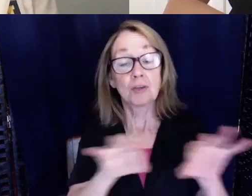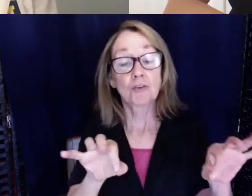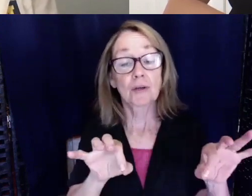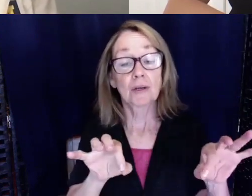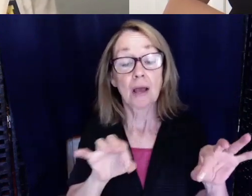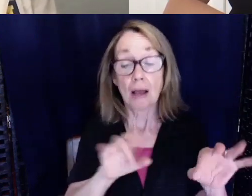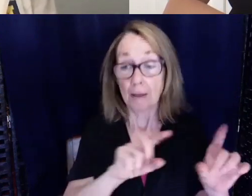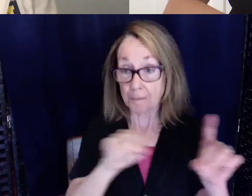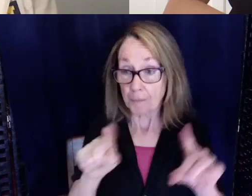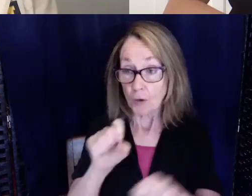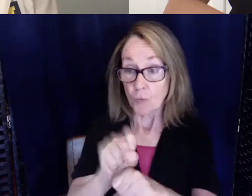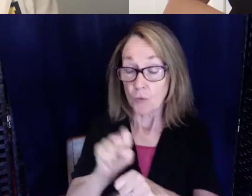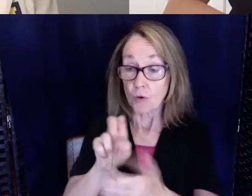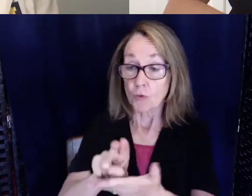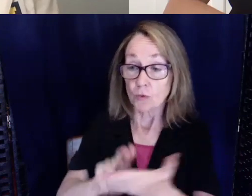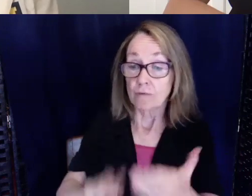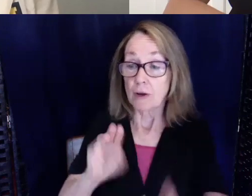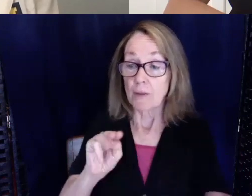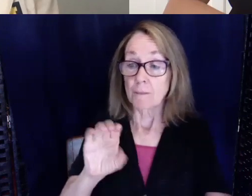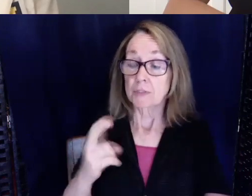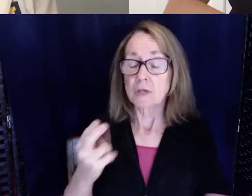Michigan for a couple years in a lab as a senior lab